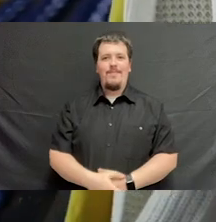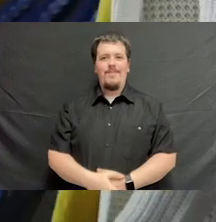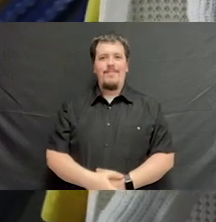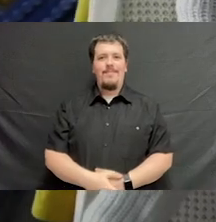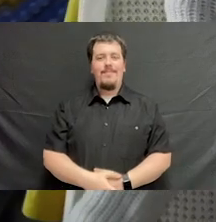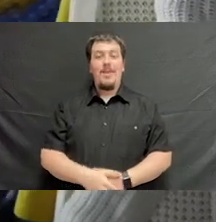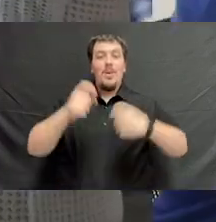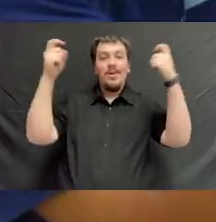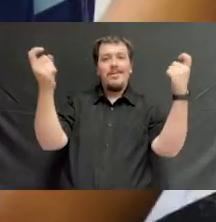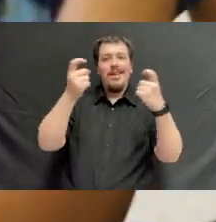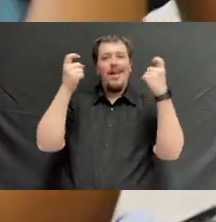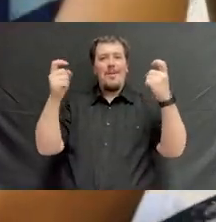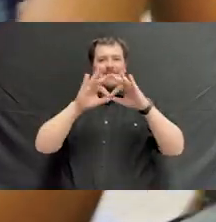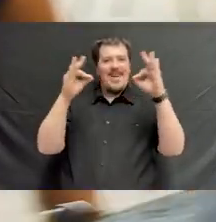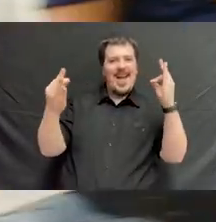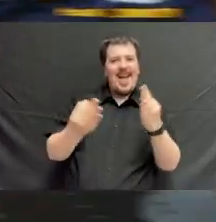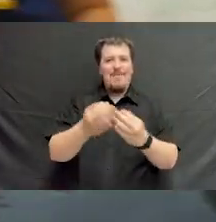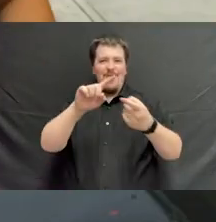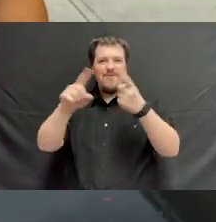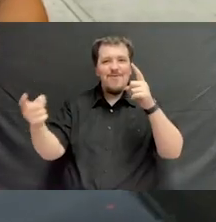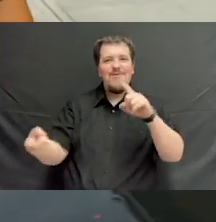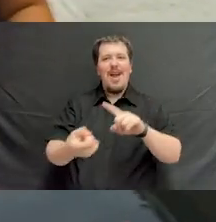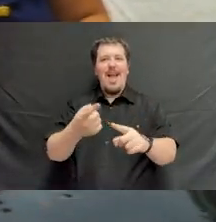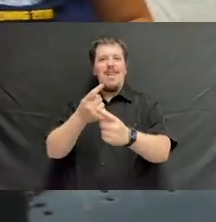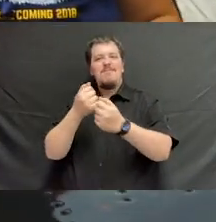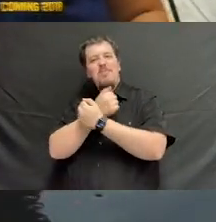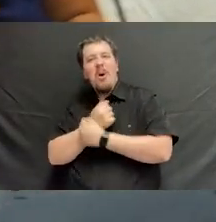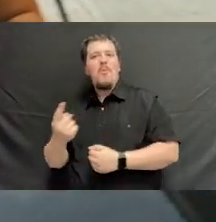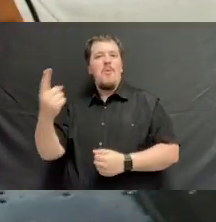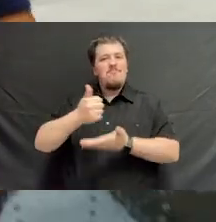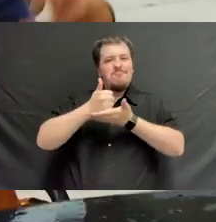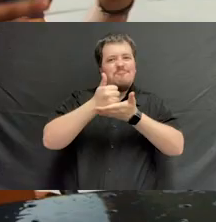We celebrate the family members, friends and loved ones who have helped you make your dreams possible.